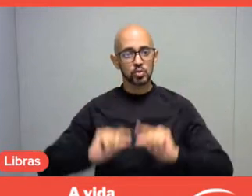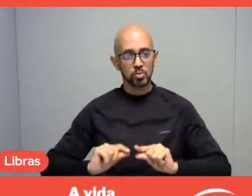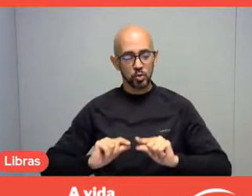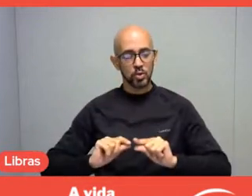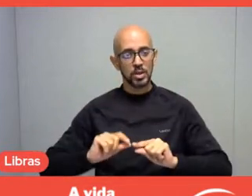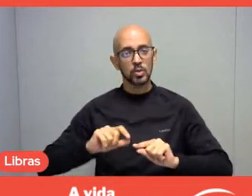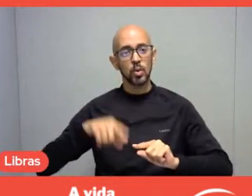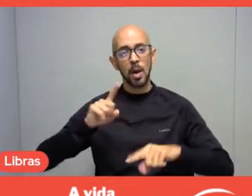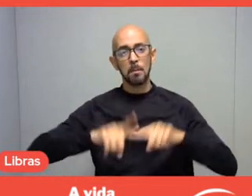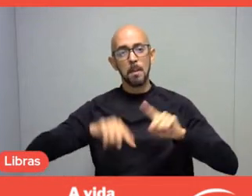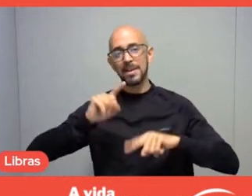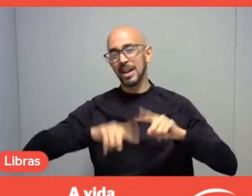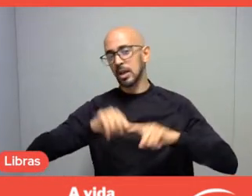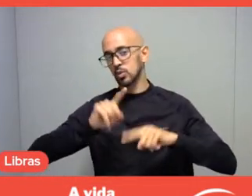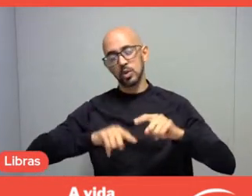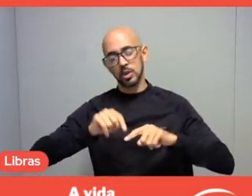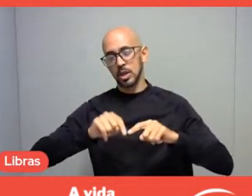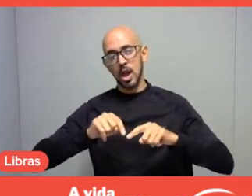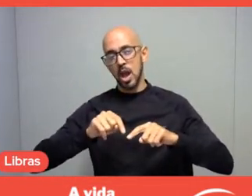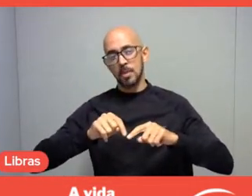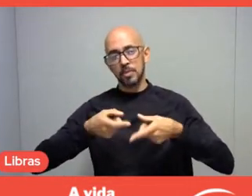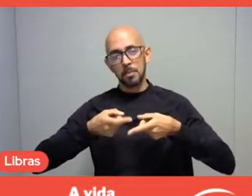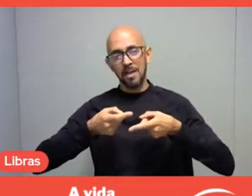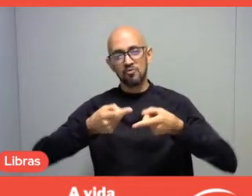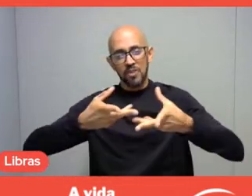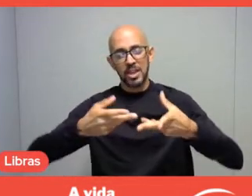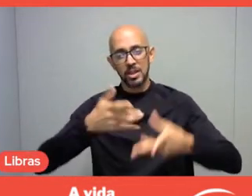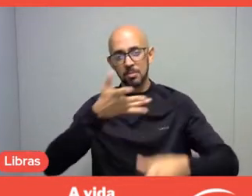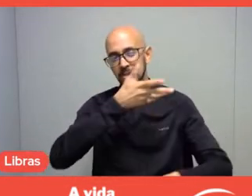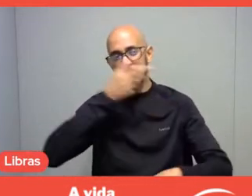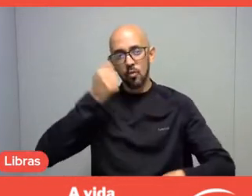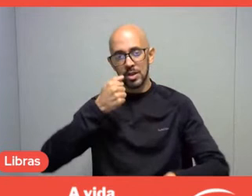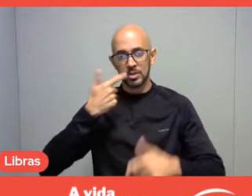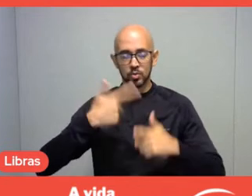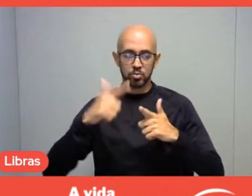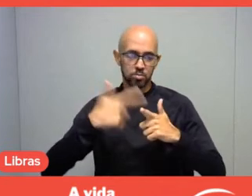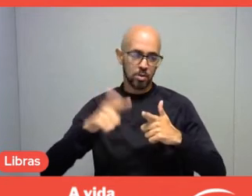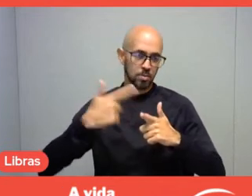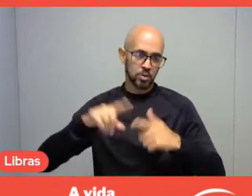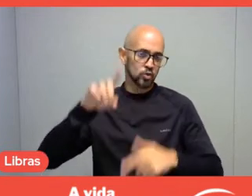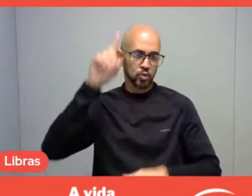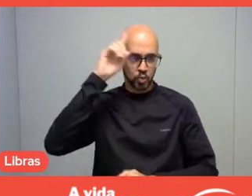Leisure is considered as a salvation from everyday problems, in the world of work.